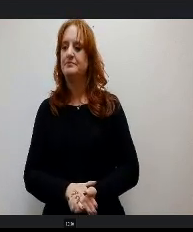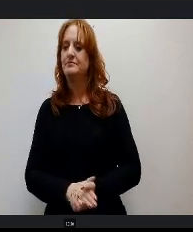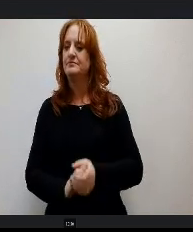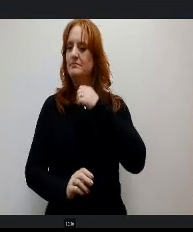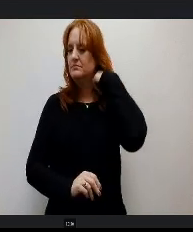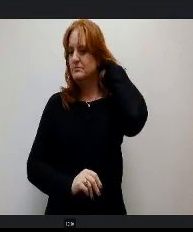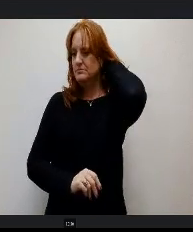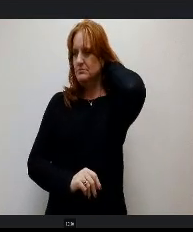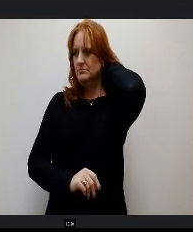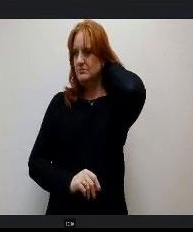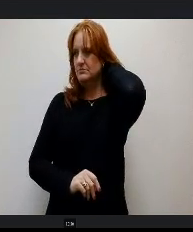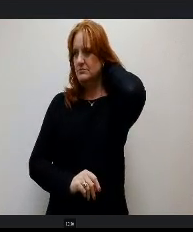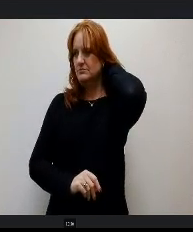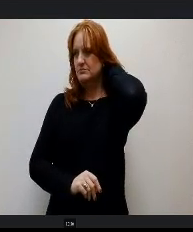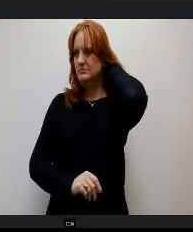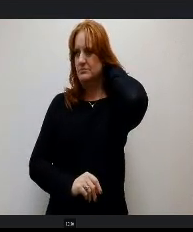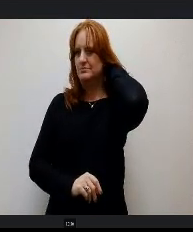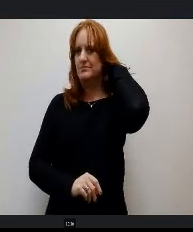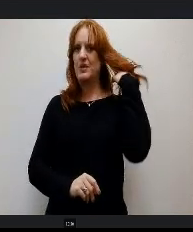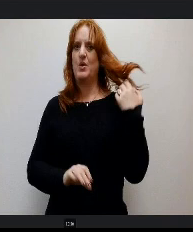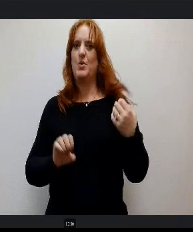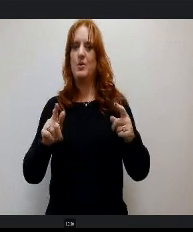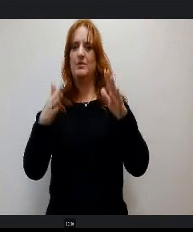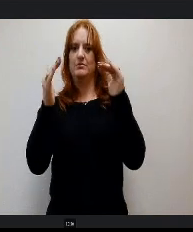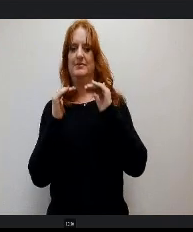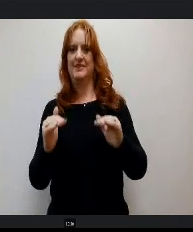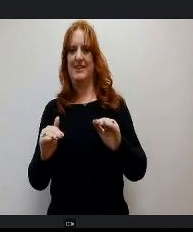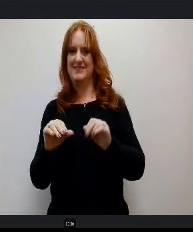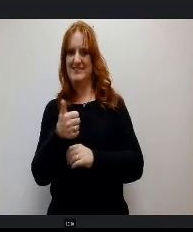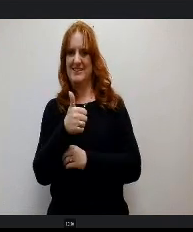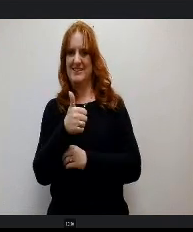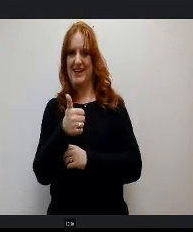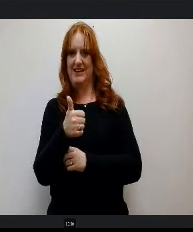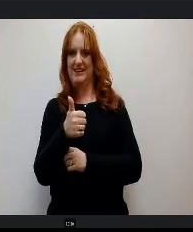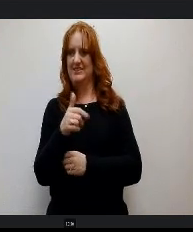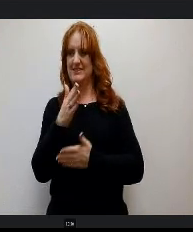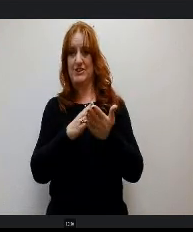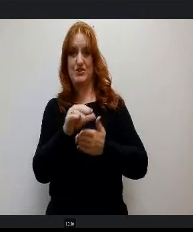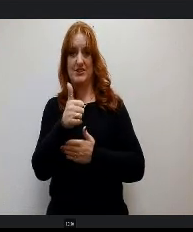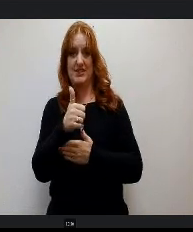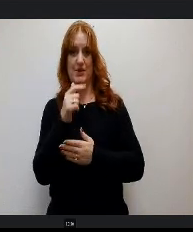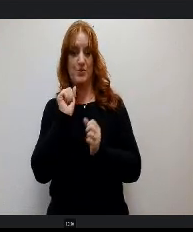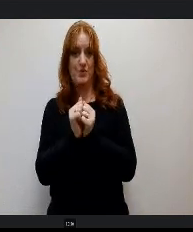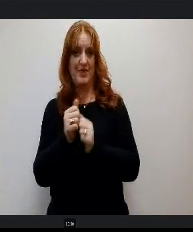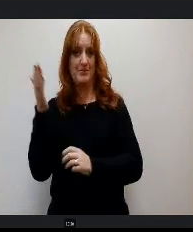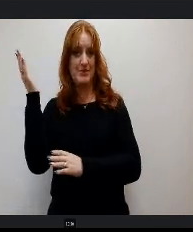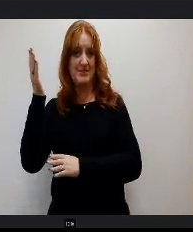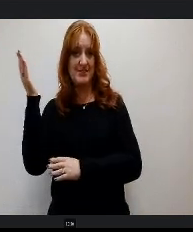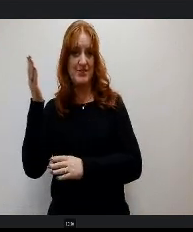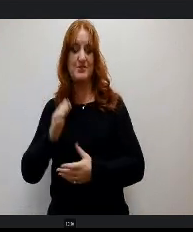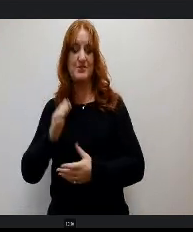All right, we are on to item 10, section 10 of our agenda with the Presentations challenger